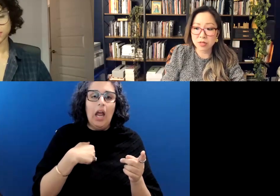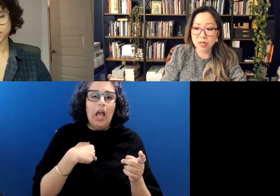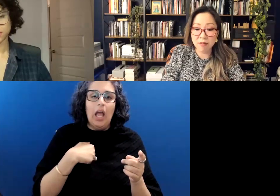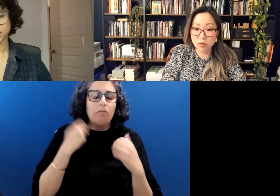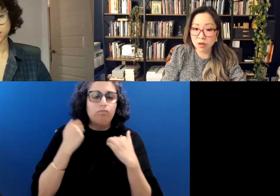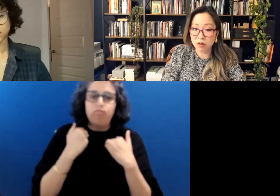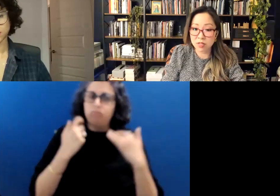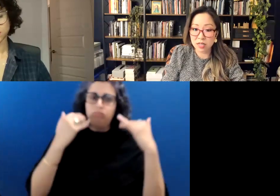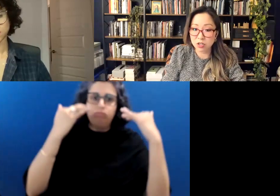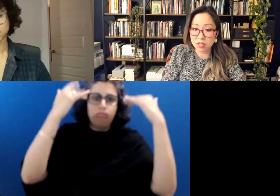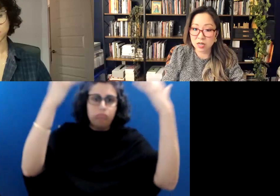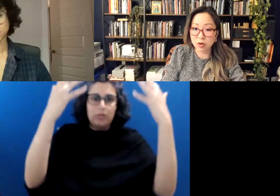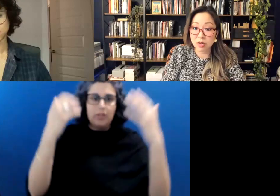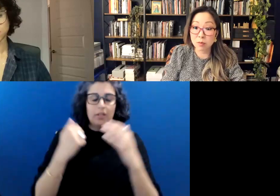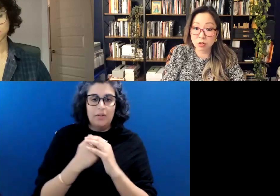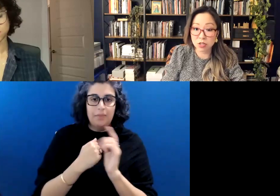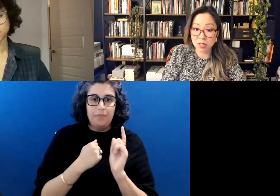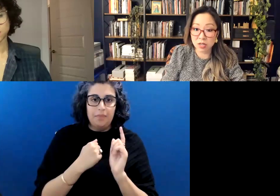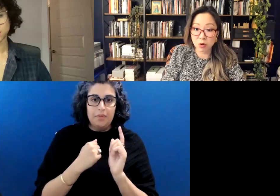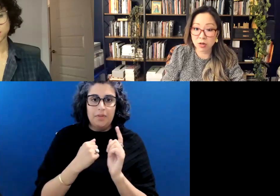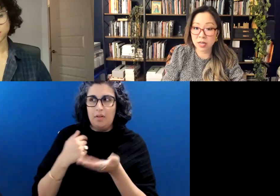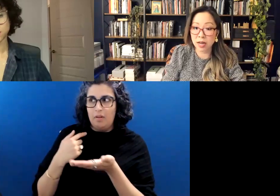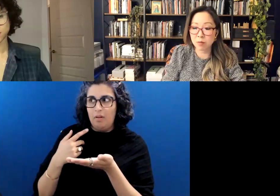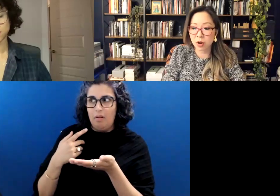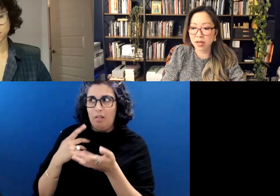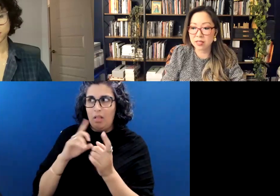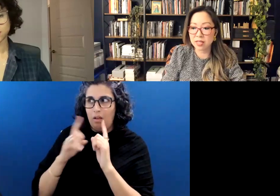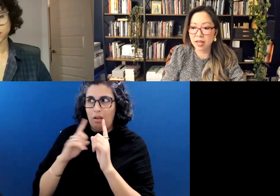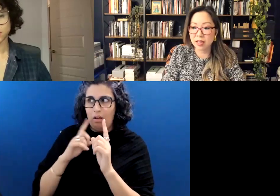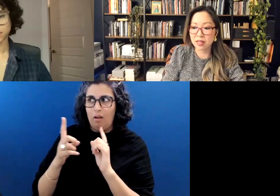to have those conversations anymore, emotionally, or time-wise.